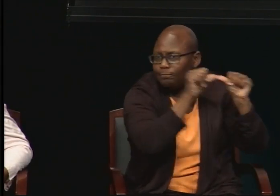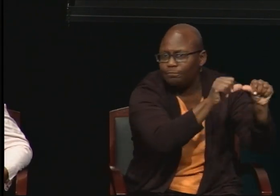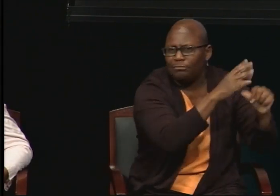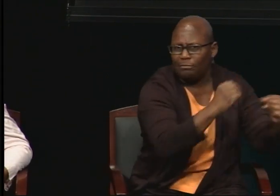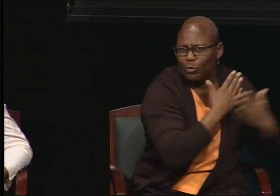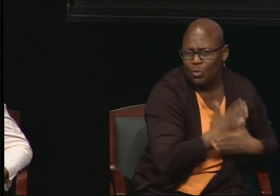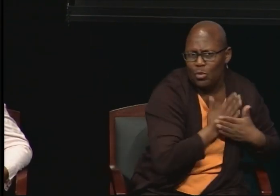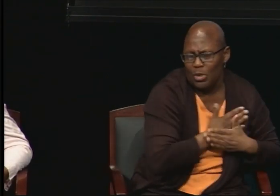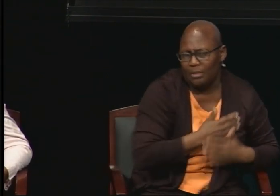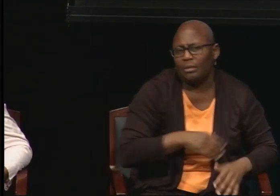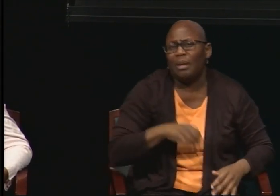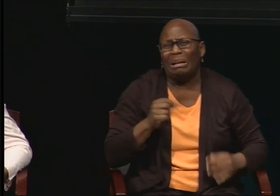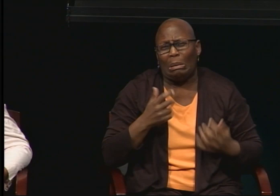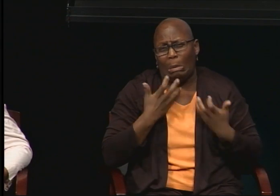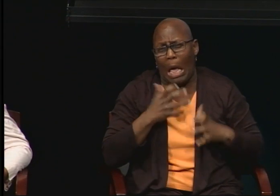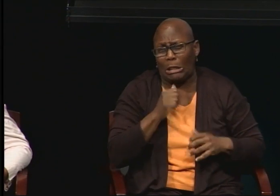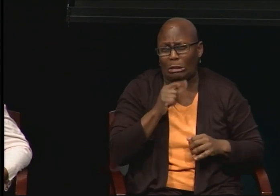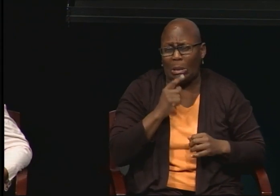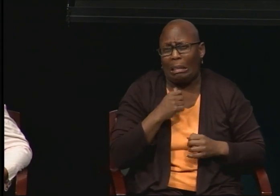And remember, the PhD is not for everyone.